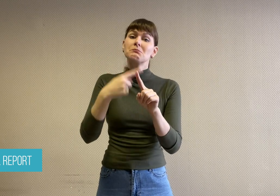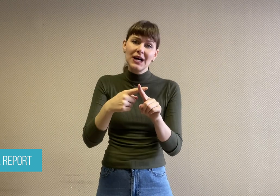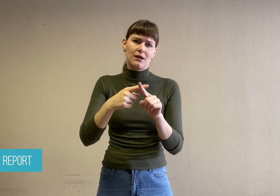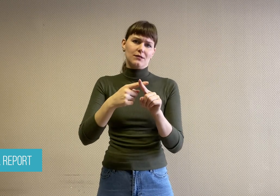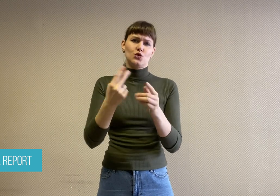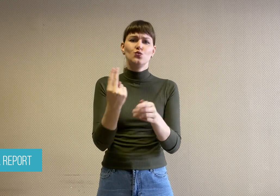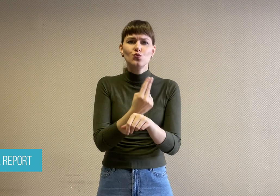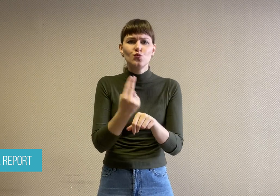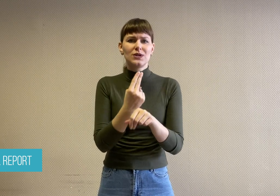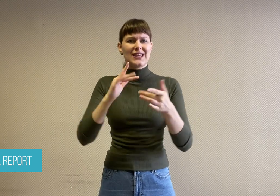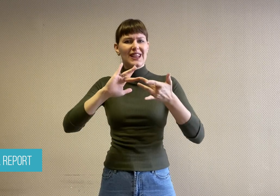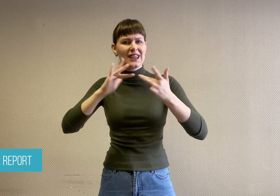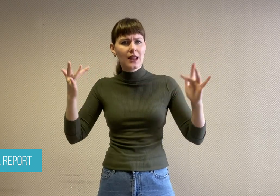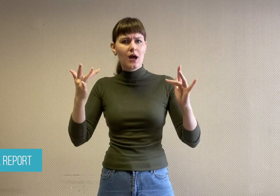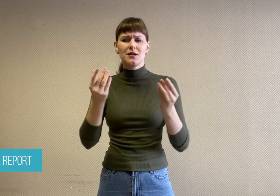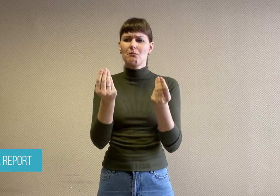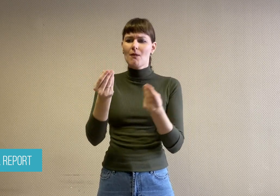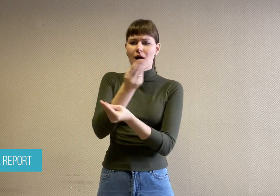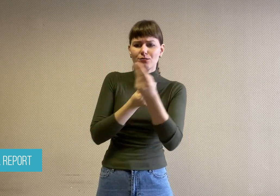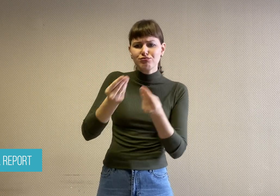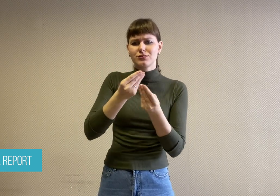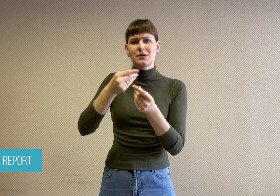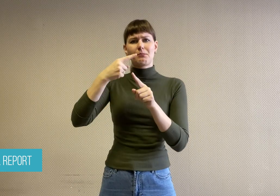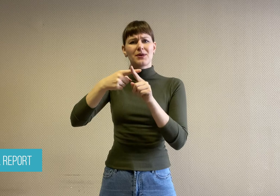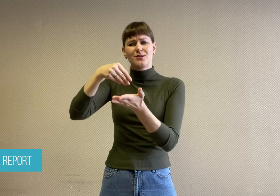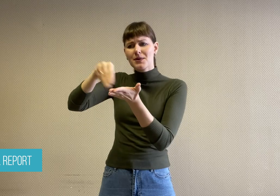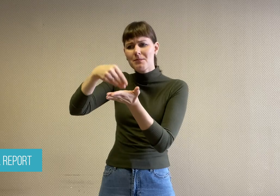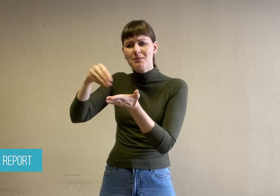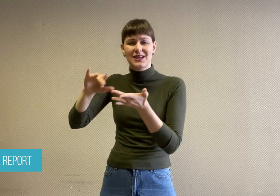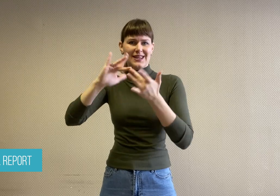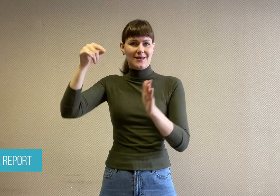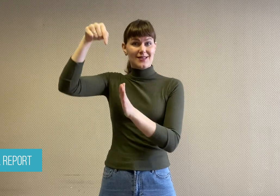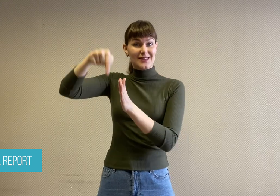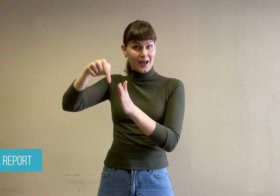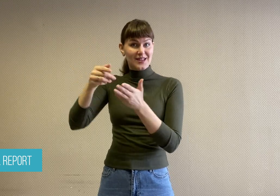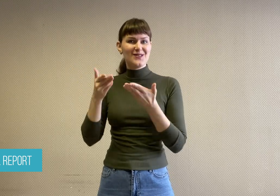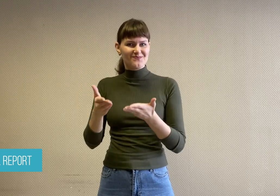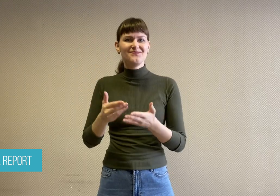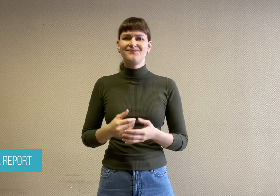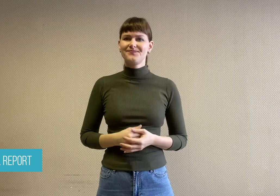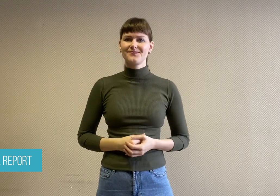as use the internet for banking and shopping.